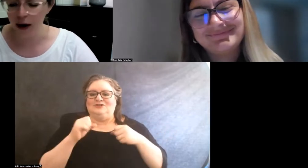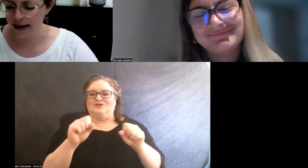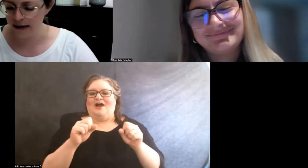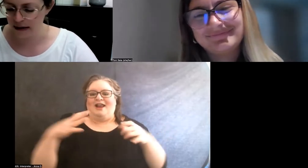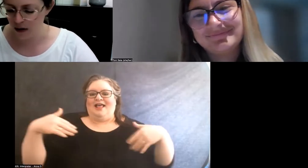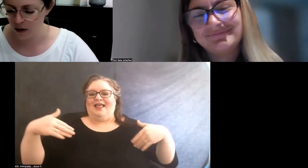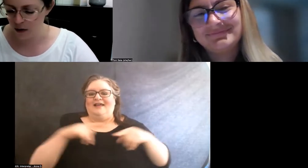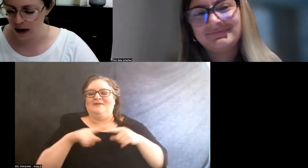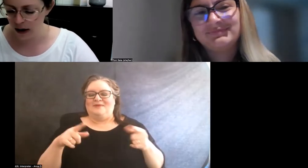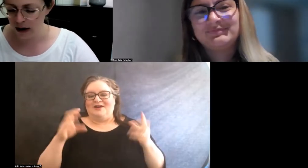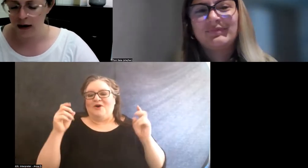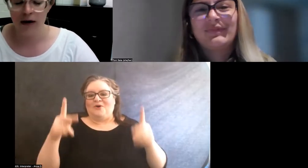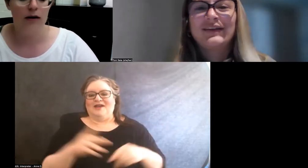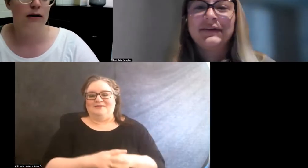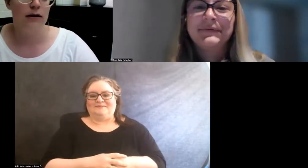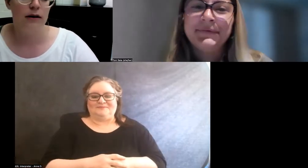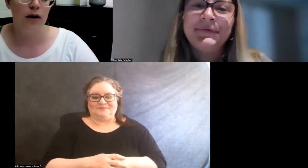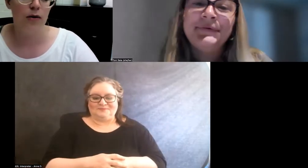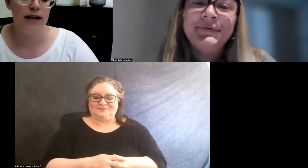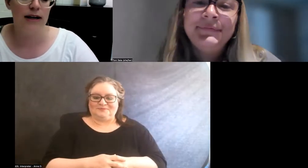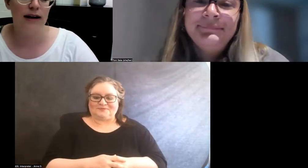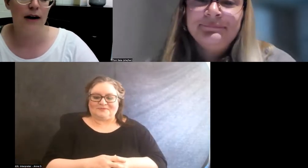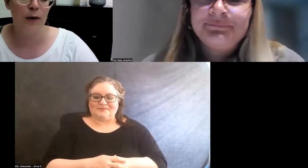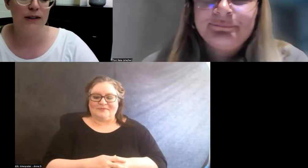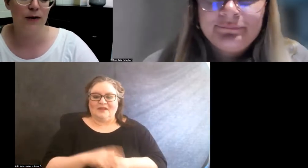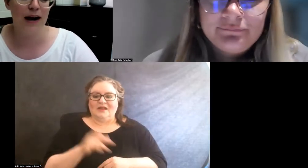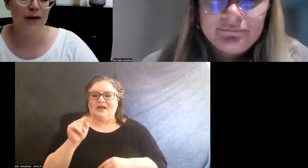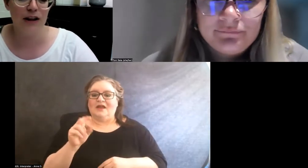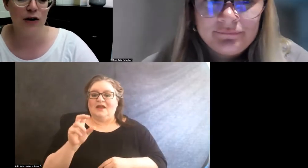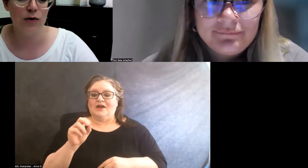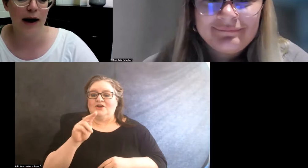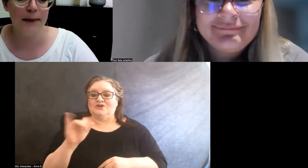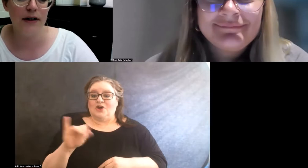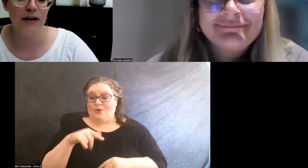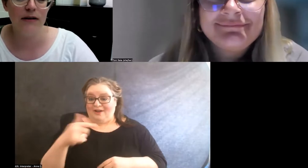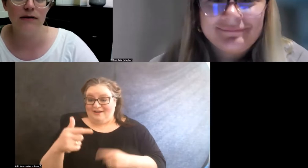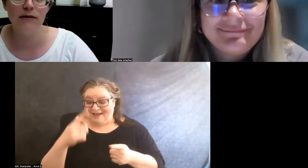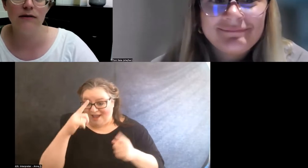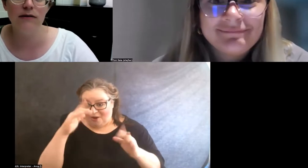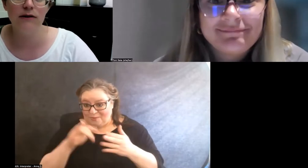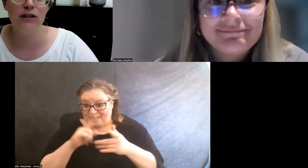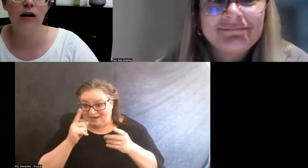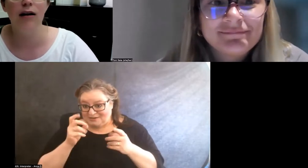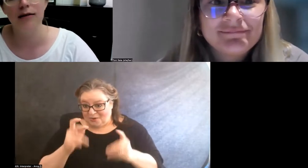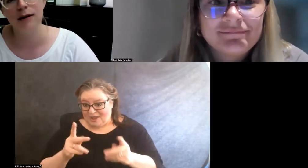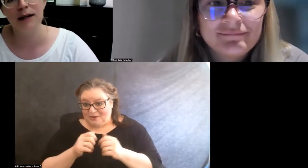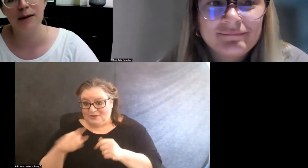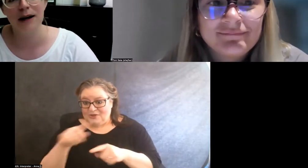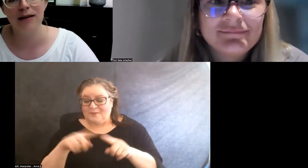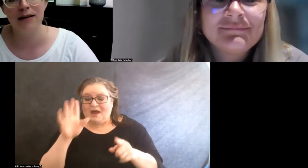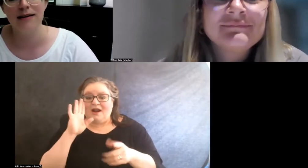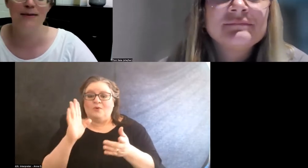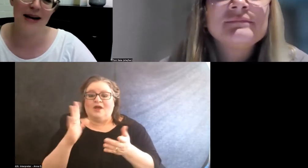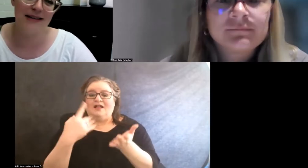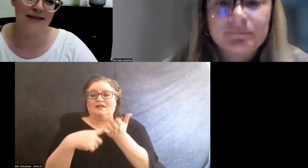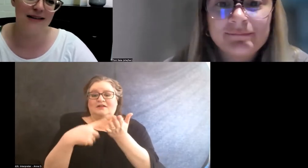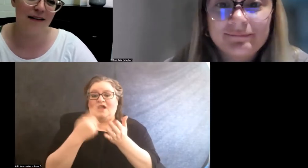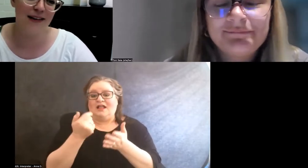Okay. So Tony, I hope it's okay with you. I'm gonna just talk a little bit about the space stuff